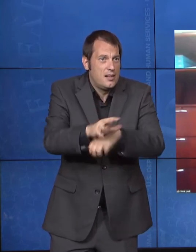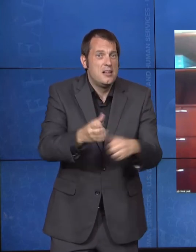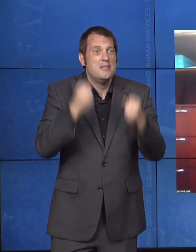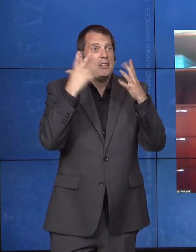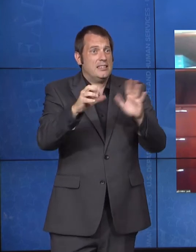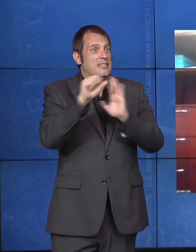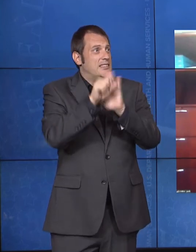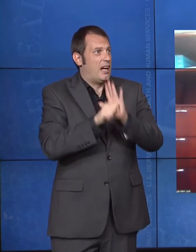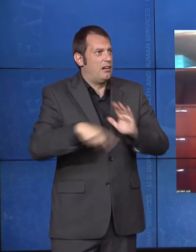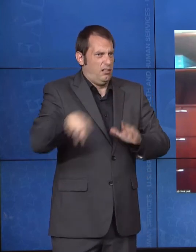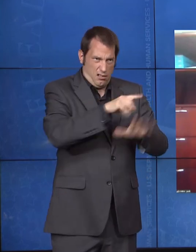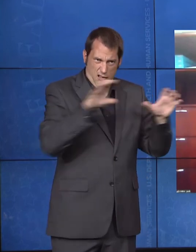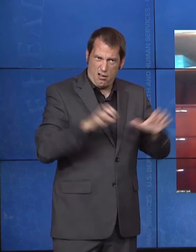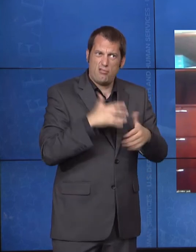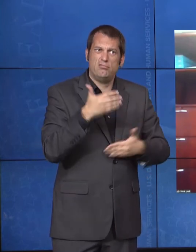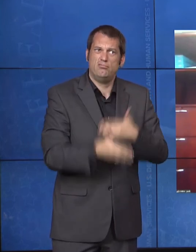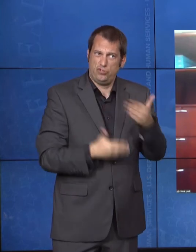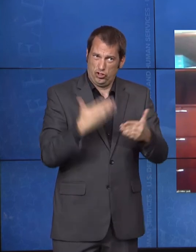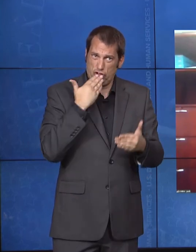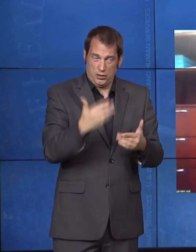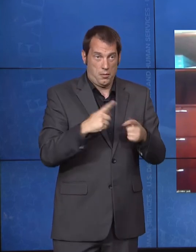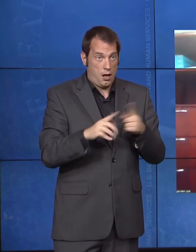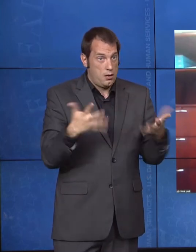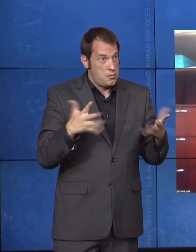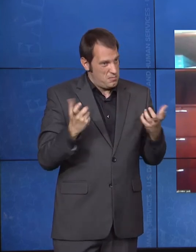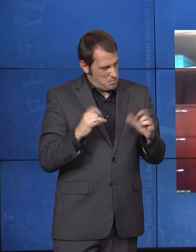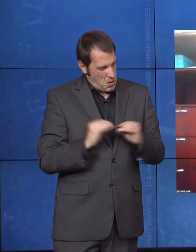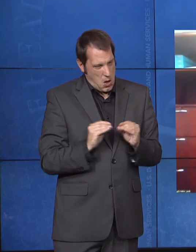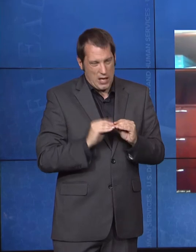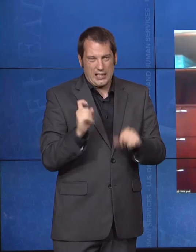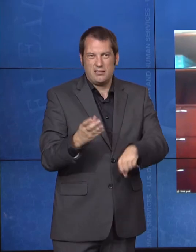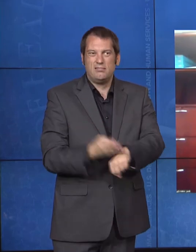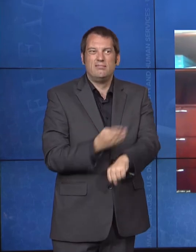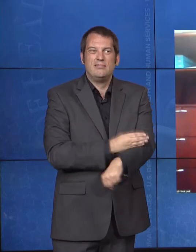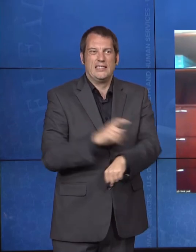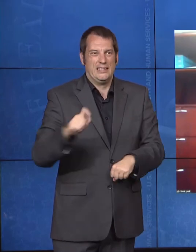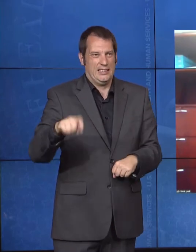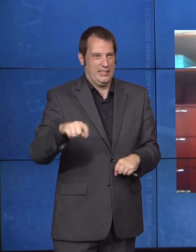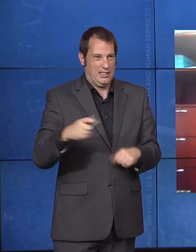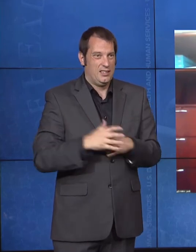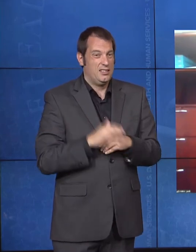improvement there. So, we are prioritizing that work. We're engaging with states to provide